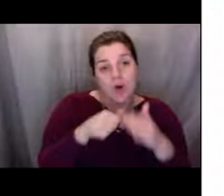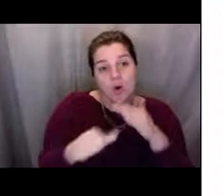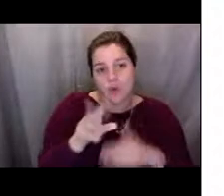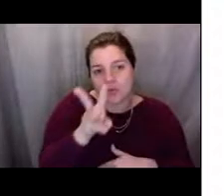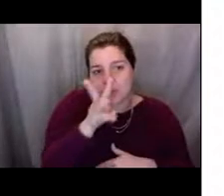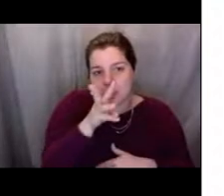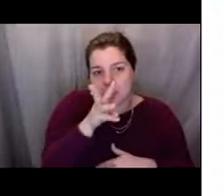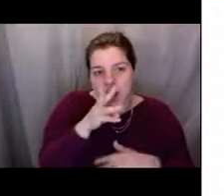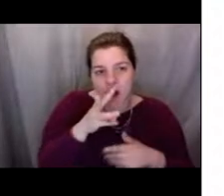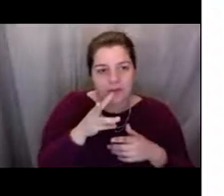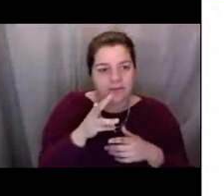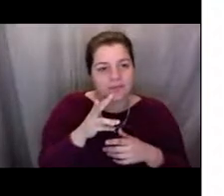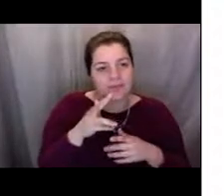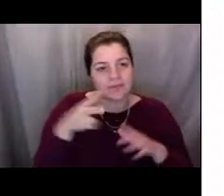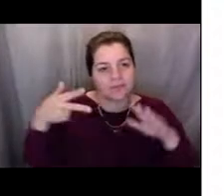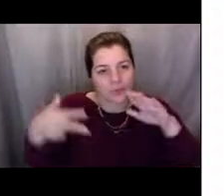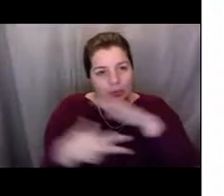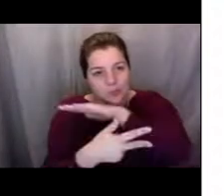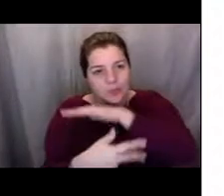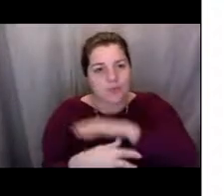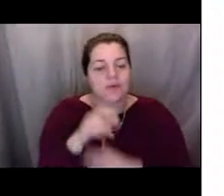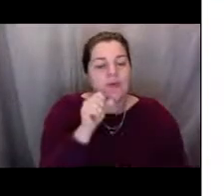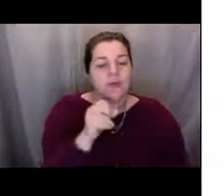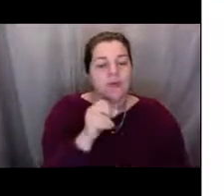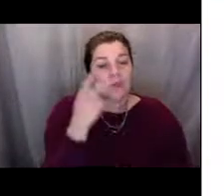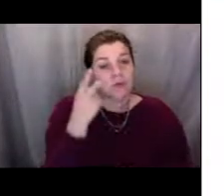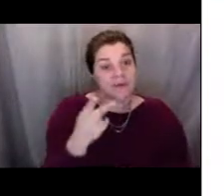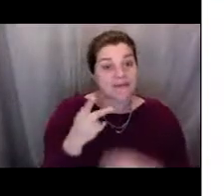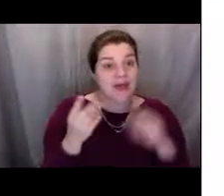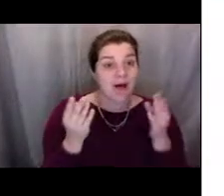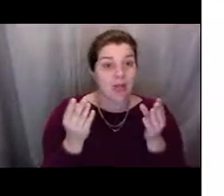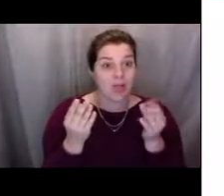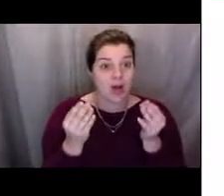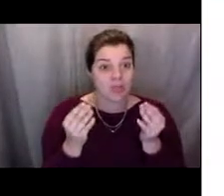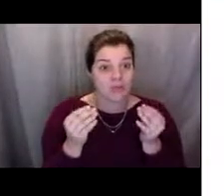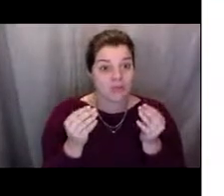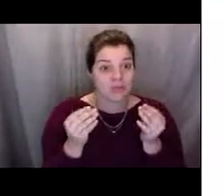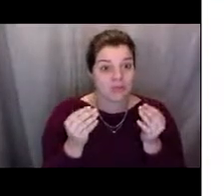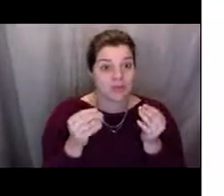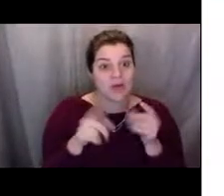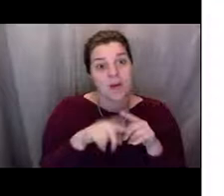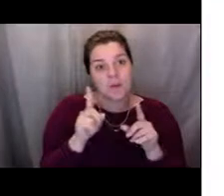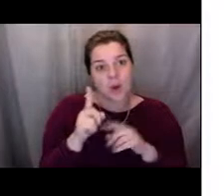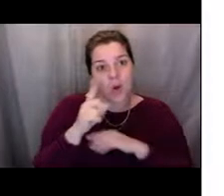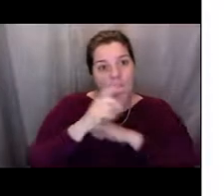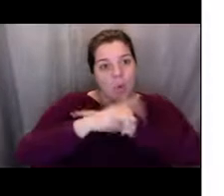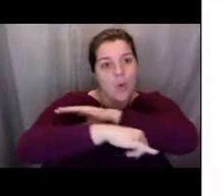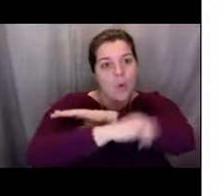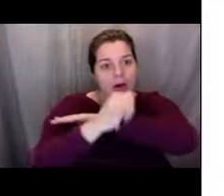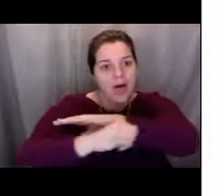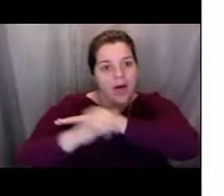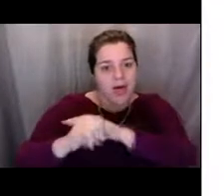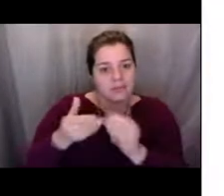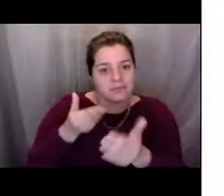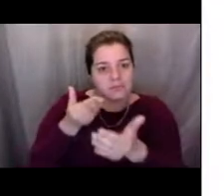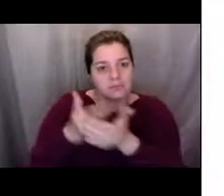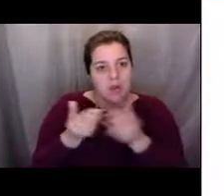you can see there's some lobster gear and there's a right whale near their lobster gear. Well, what we're doing with the ROVs